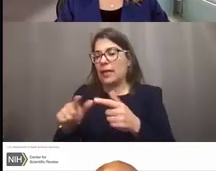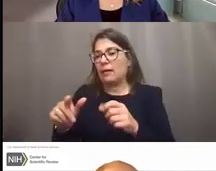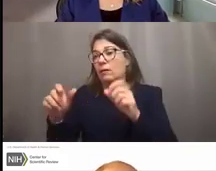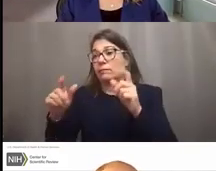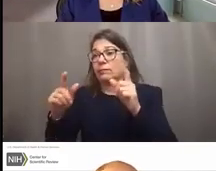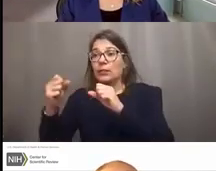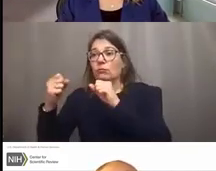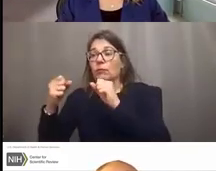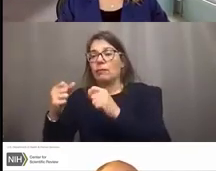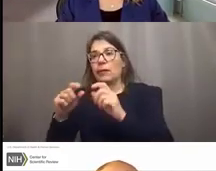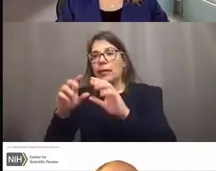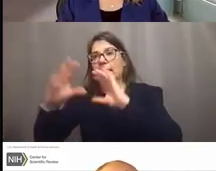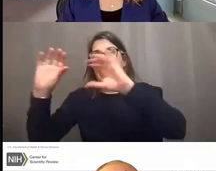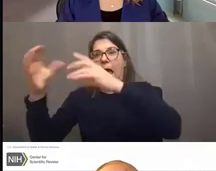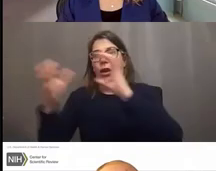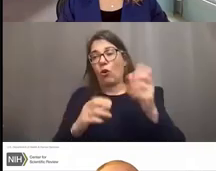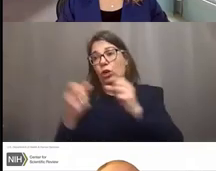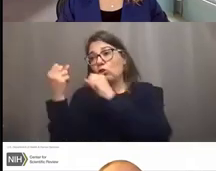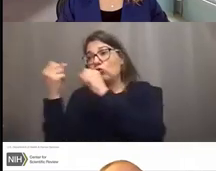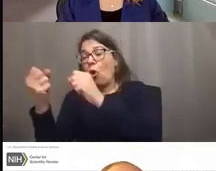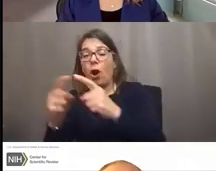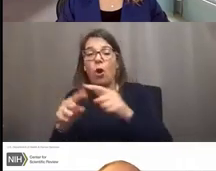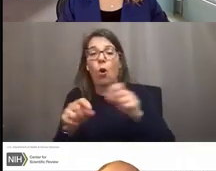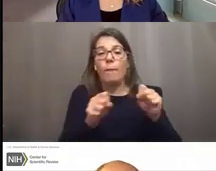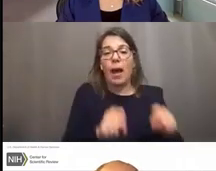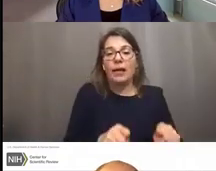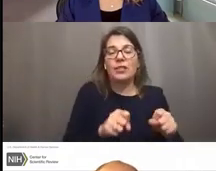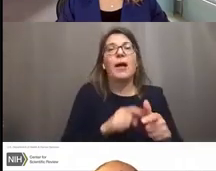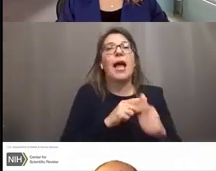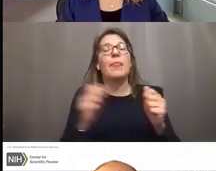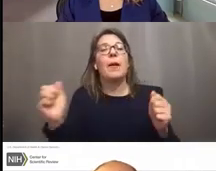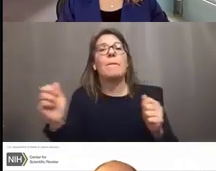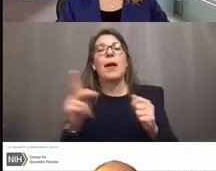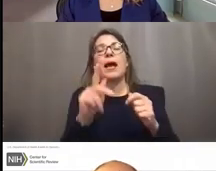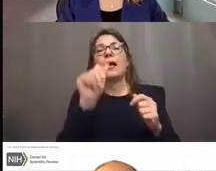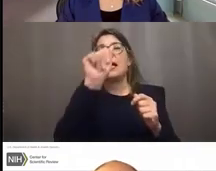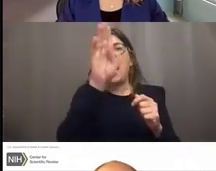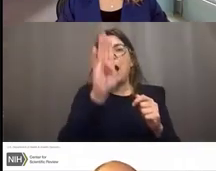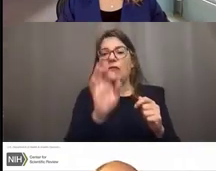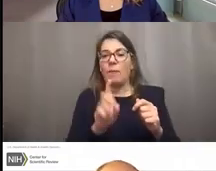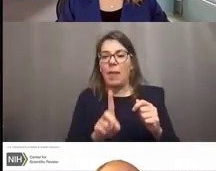and note, the study sections are returned in alphabetical order. So the one at the top